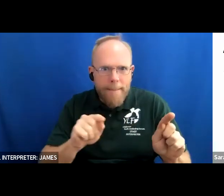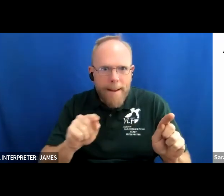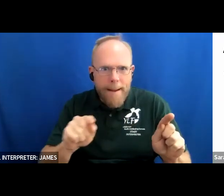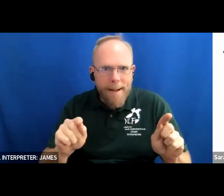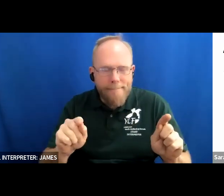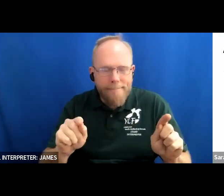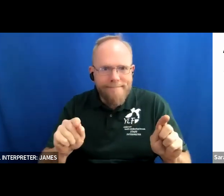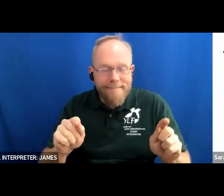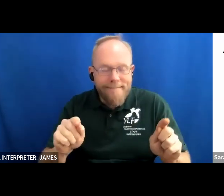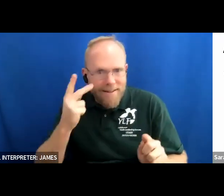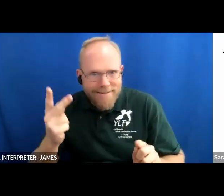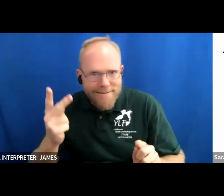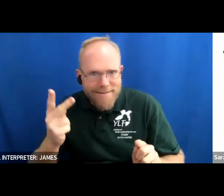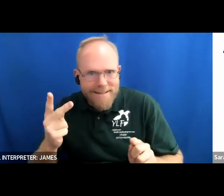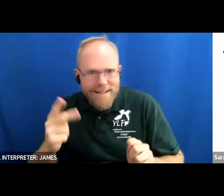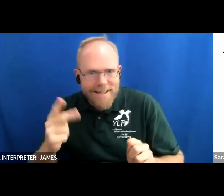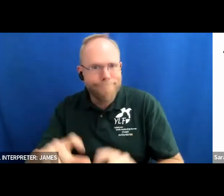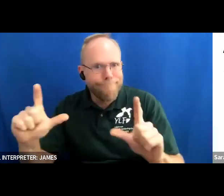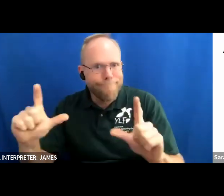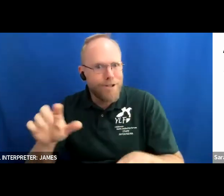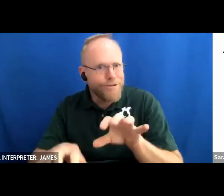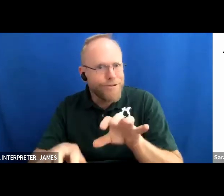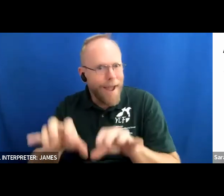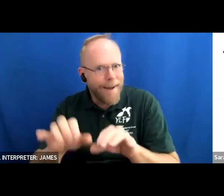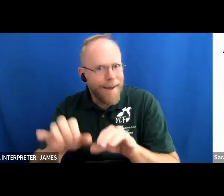states that are being represented today so we're so glad that you all took time out of your